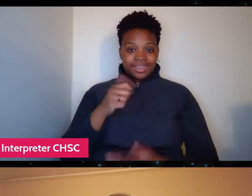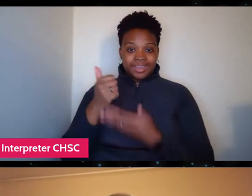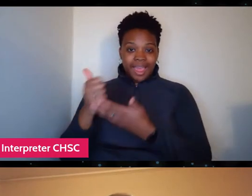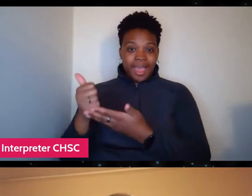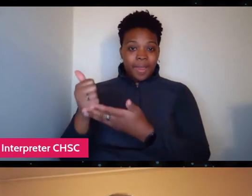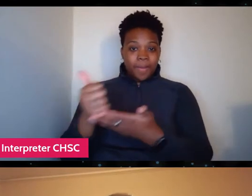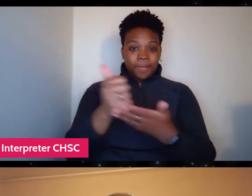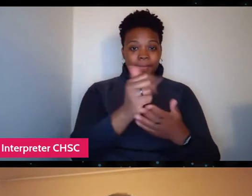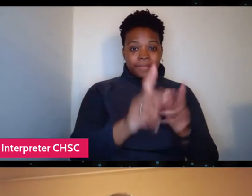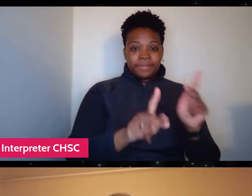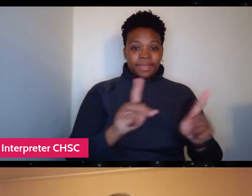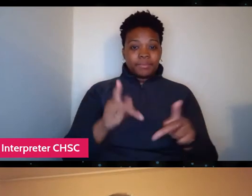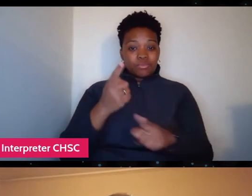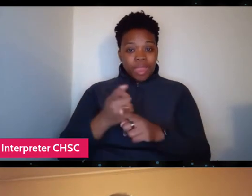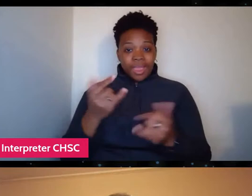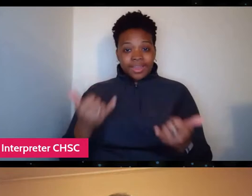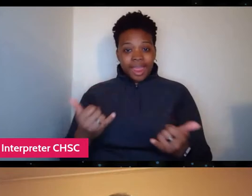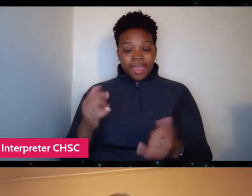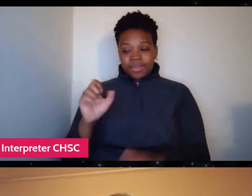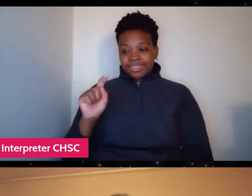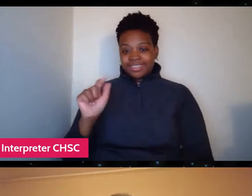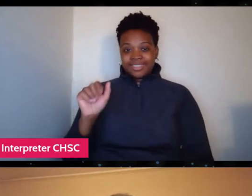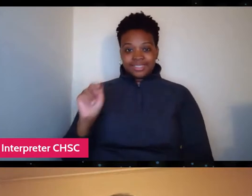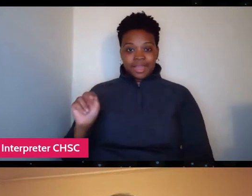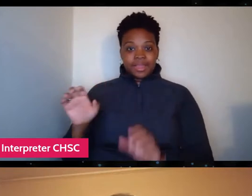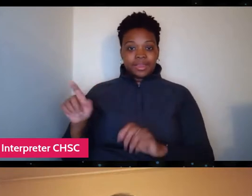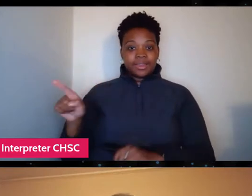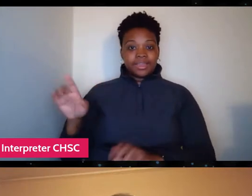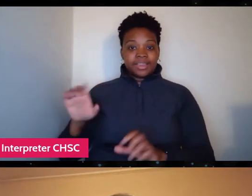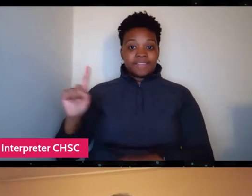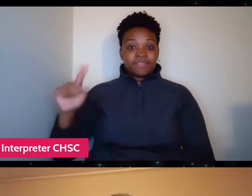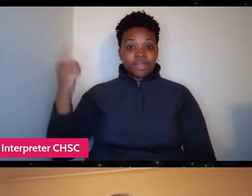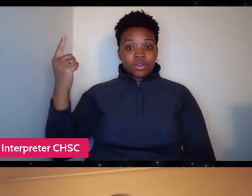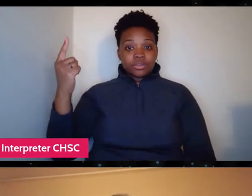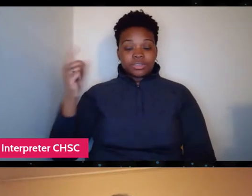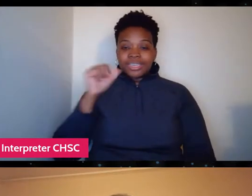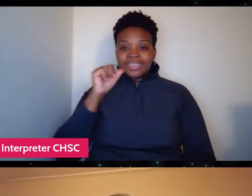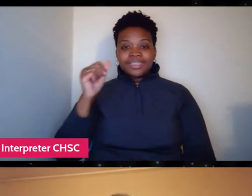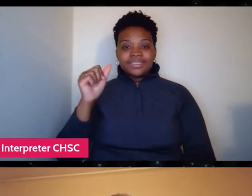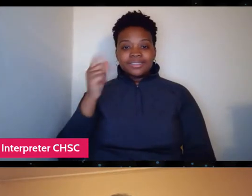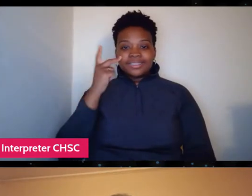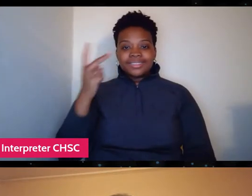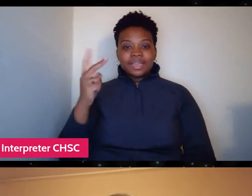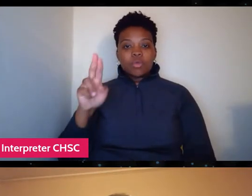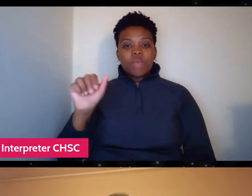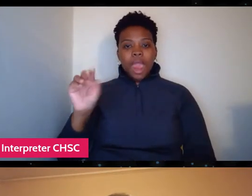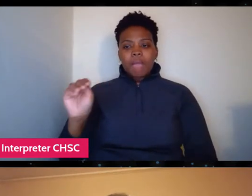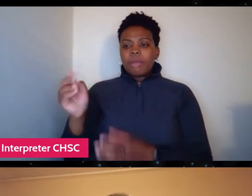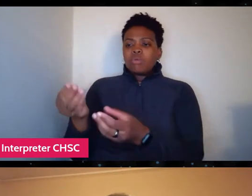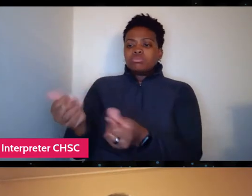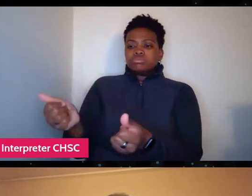That's what Stan did first and foremost. He didn't see RAM as a solution but instead of becoming a lobbyist,